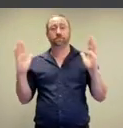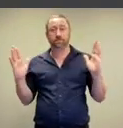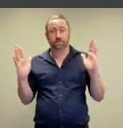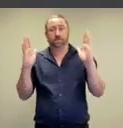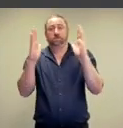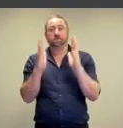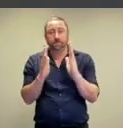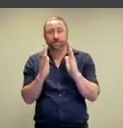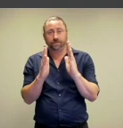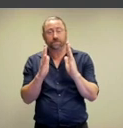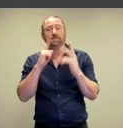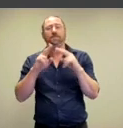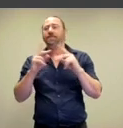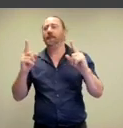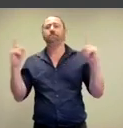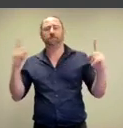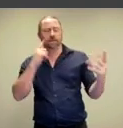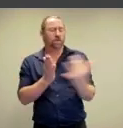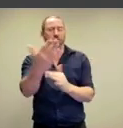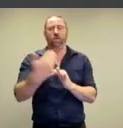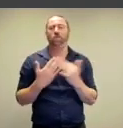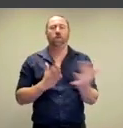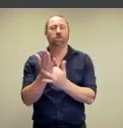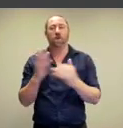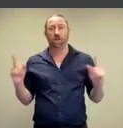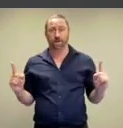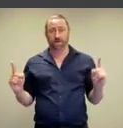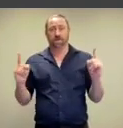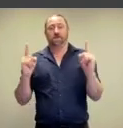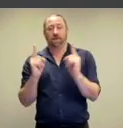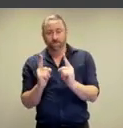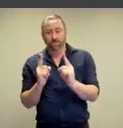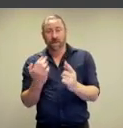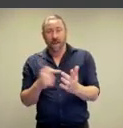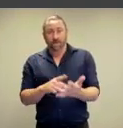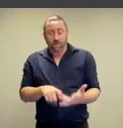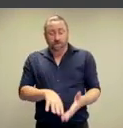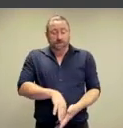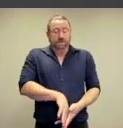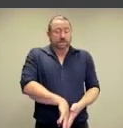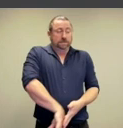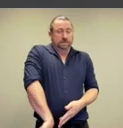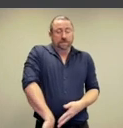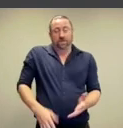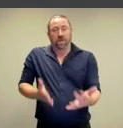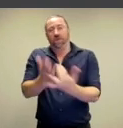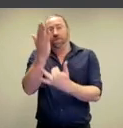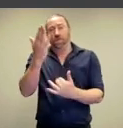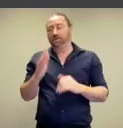the doorway, they've made it smaller which means that audience have to